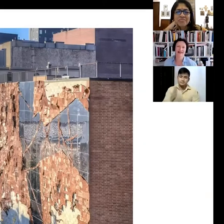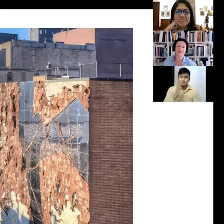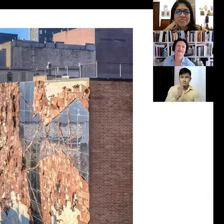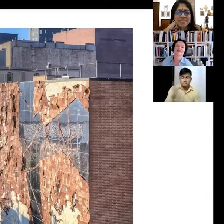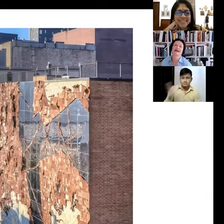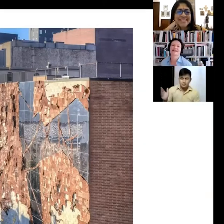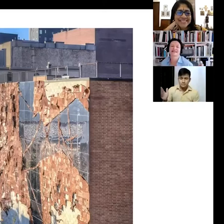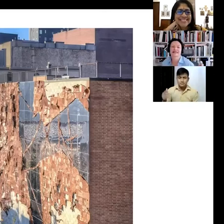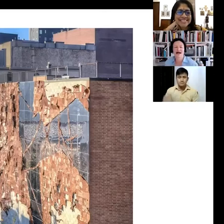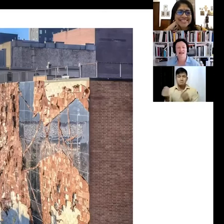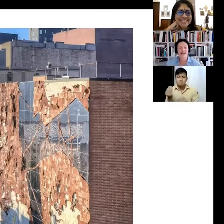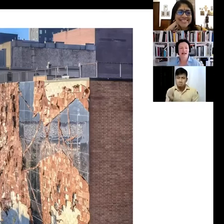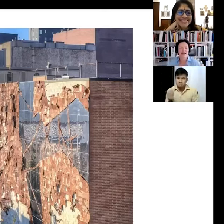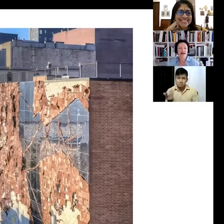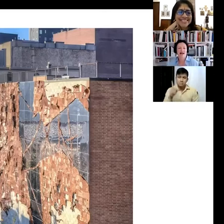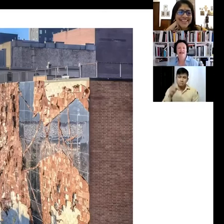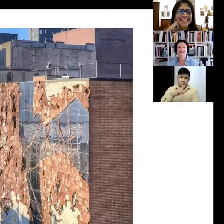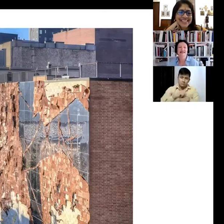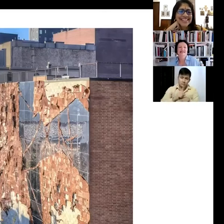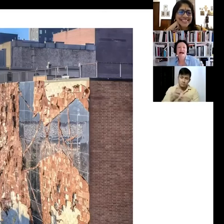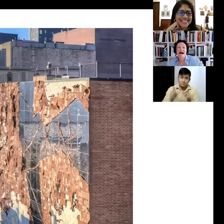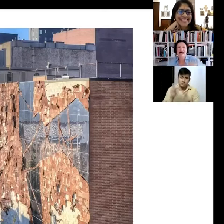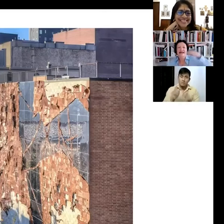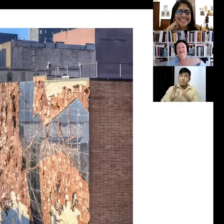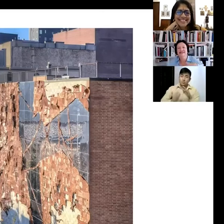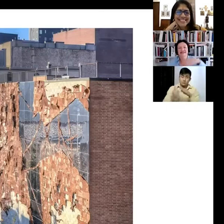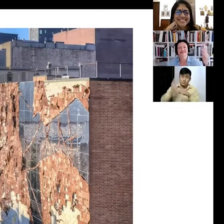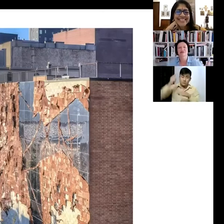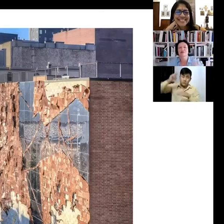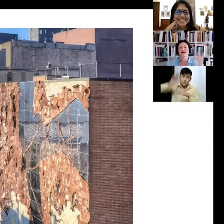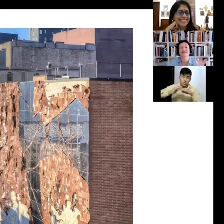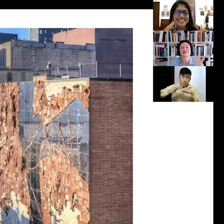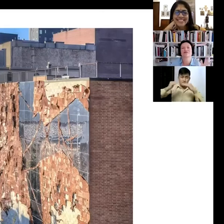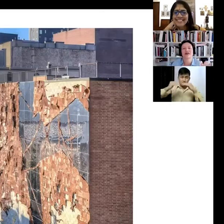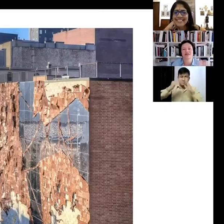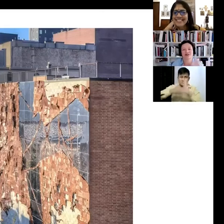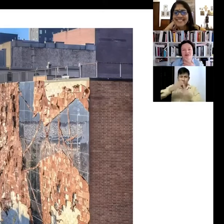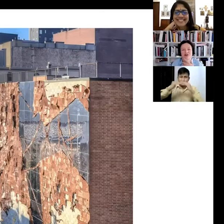10 meters high in the sky and it's a... it's a height that is nowhere to be found in New York...